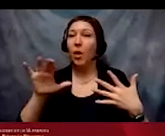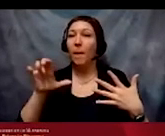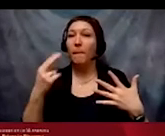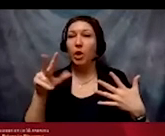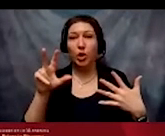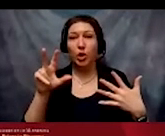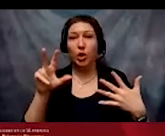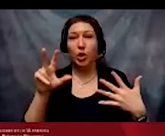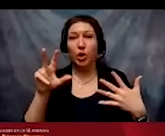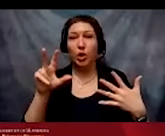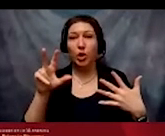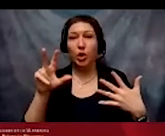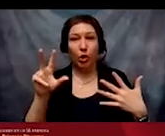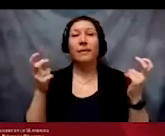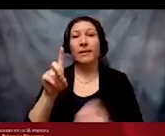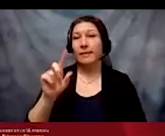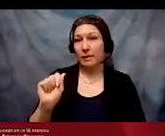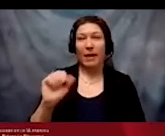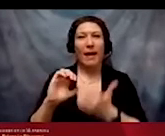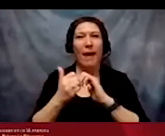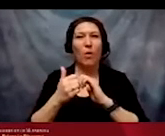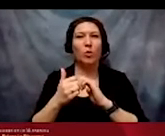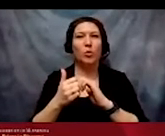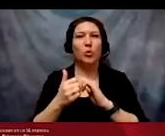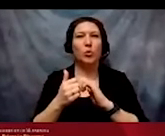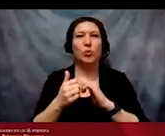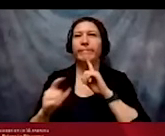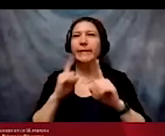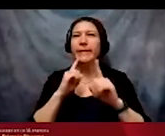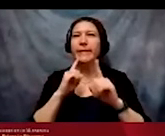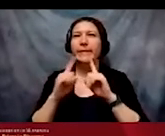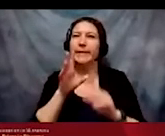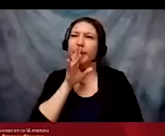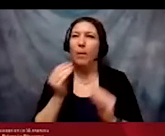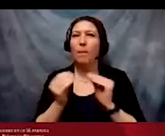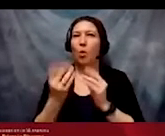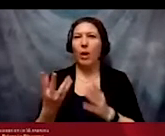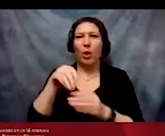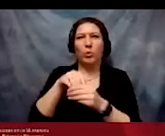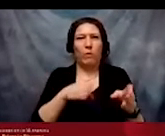disability and how to speak more inclusively about disability.